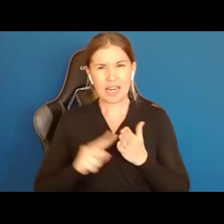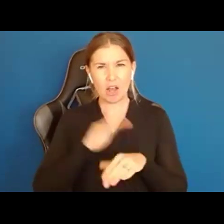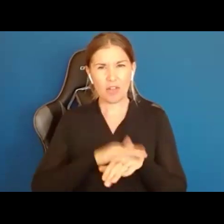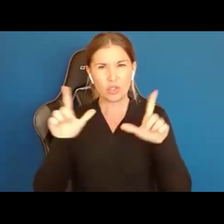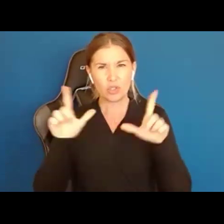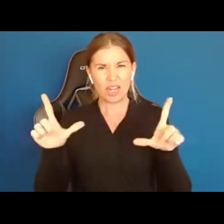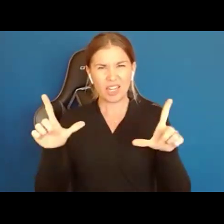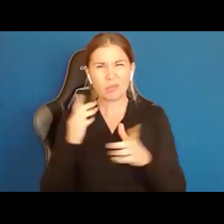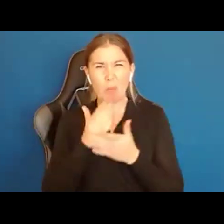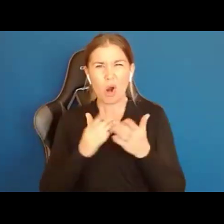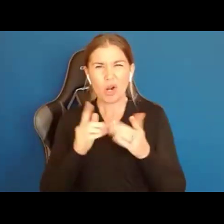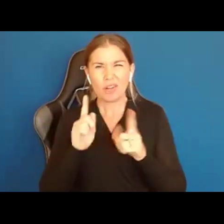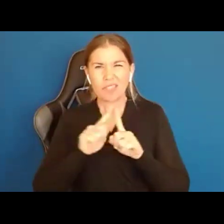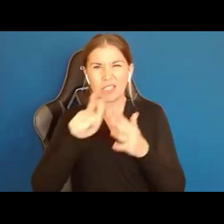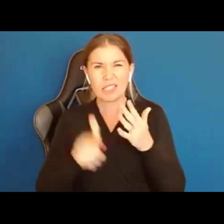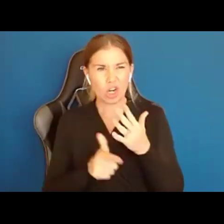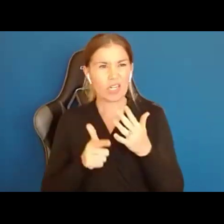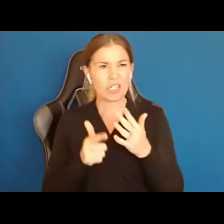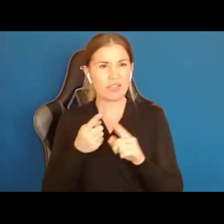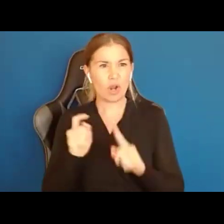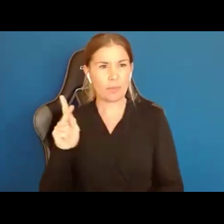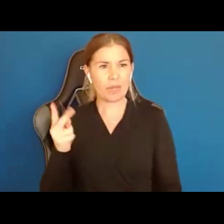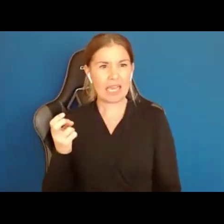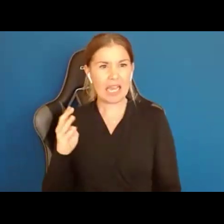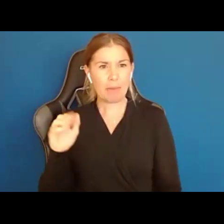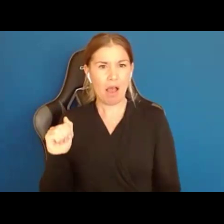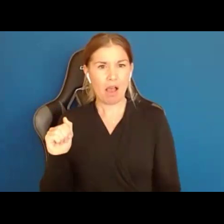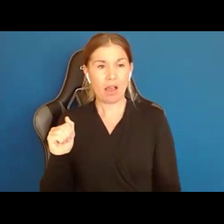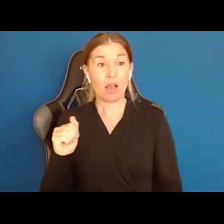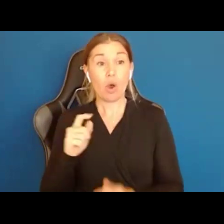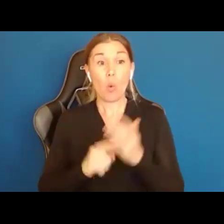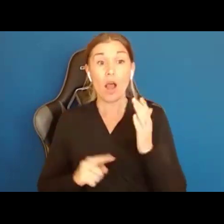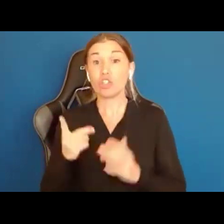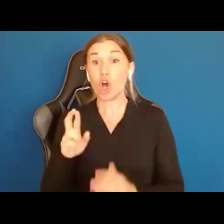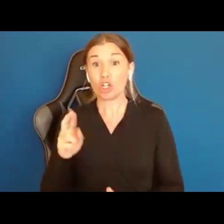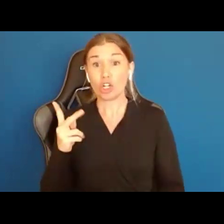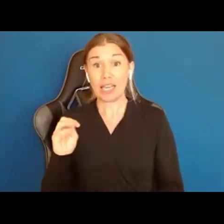a Professor Ishita Khemka out of Long Island University. What Dr. Khema looked at a link between